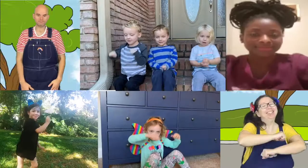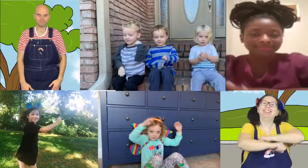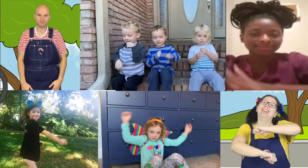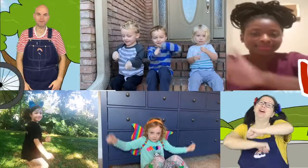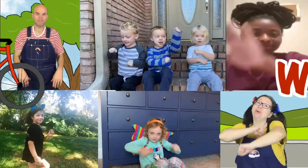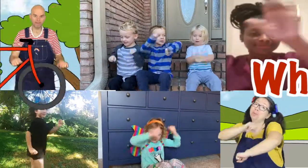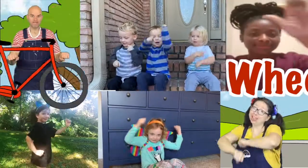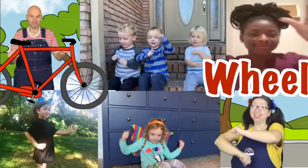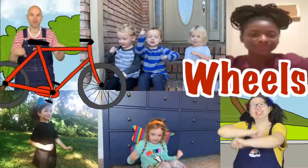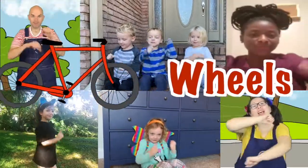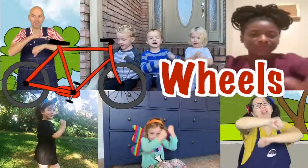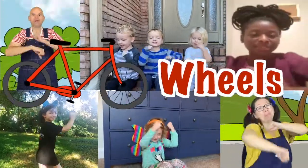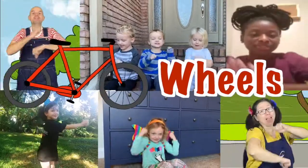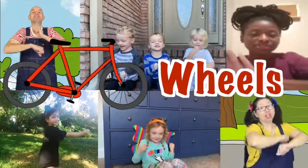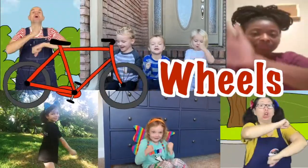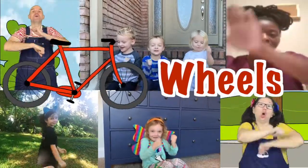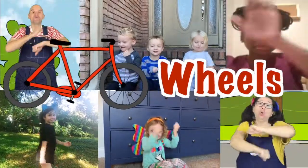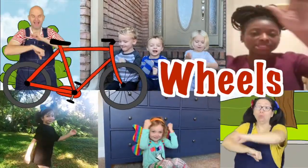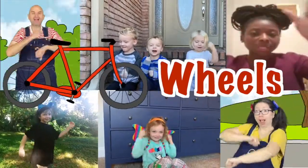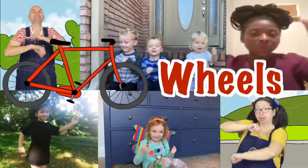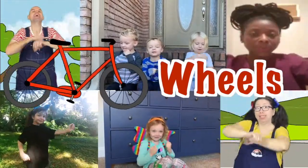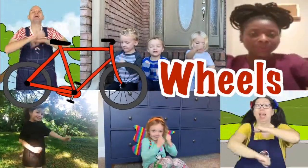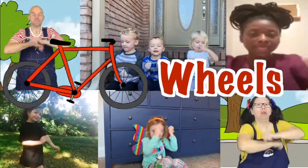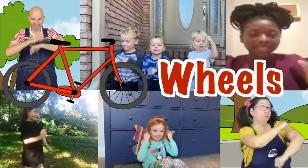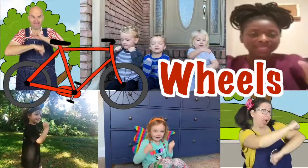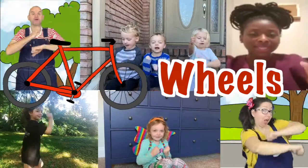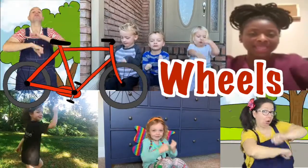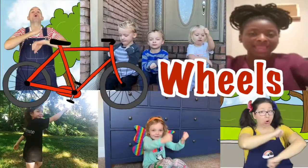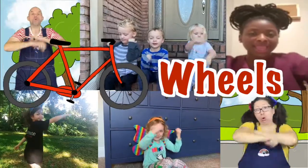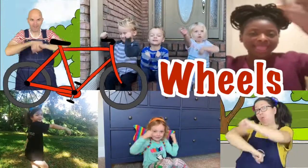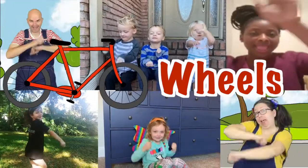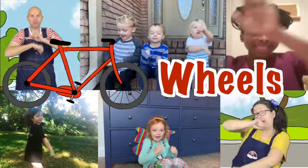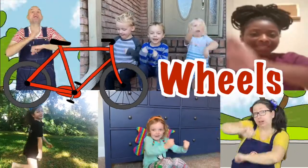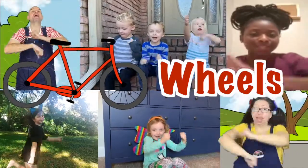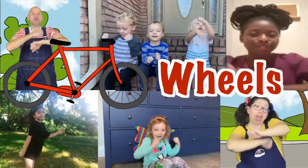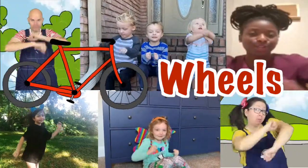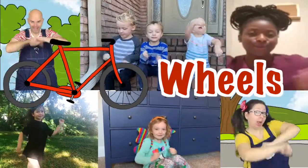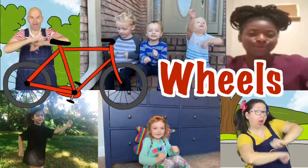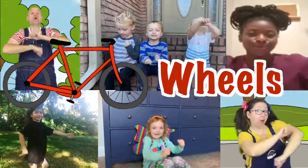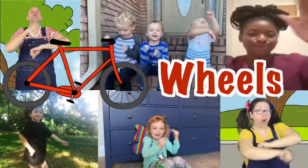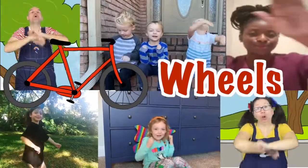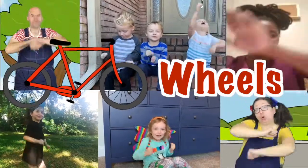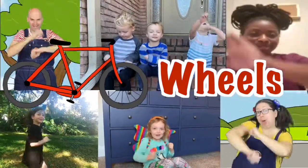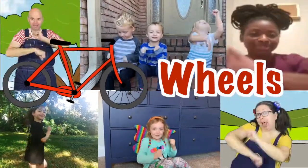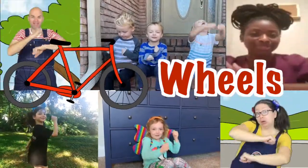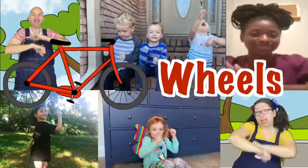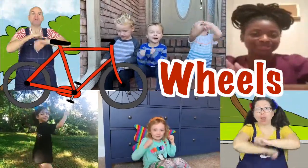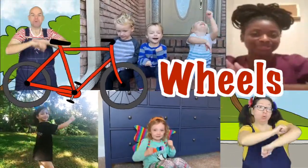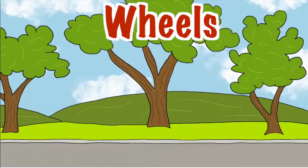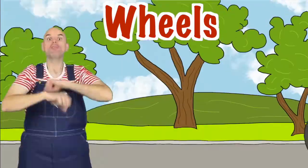🎶The Wheels on the Bike Go round and round round and round Round and round